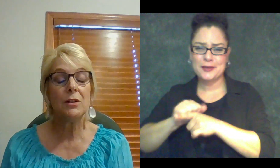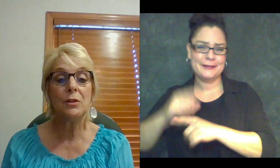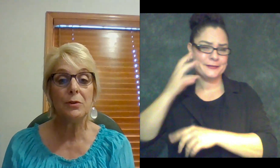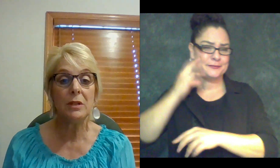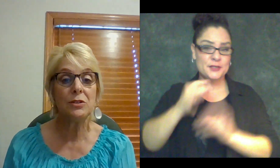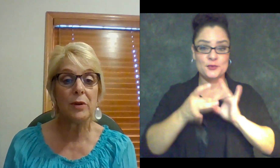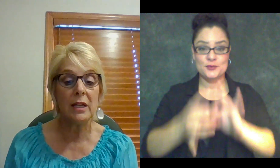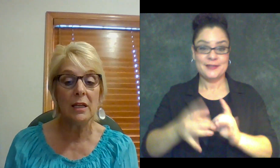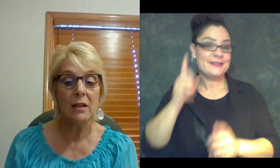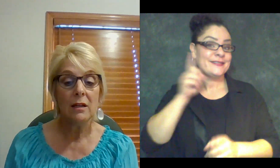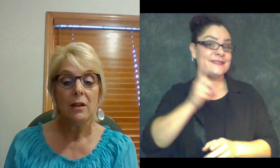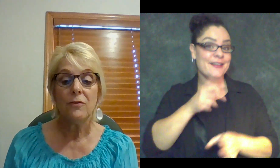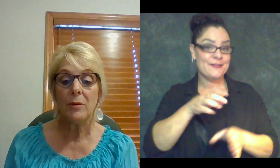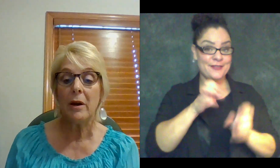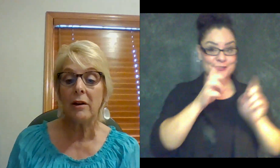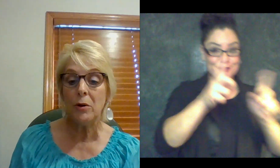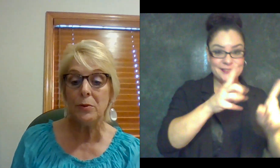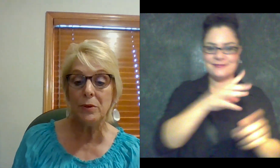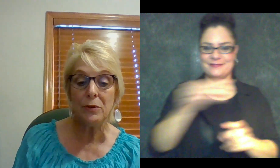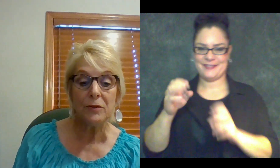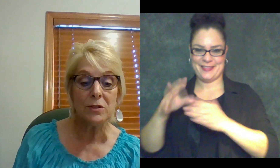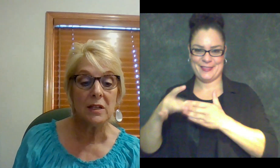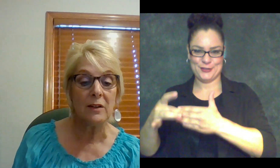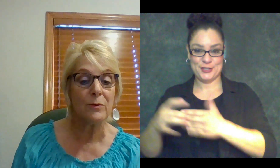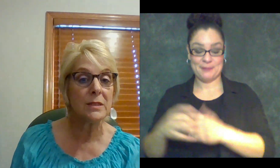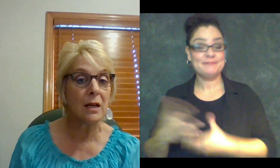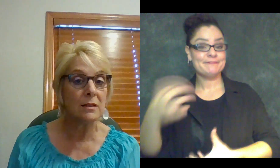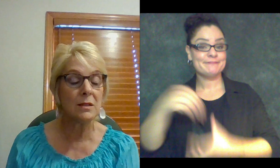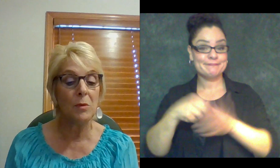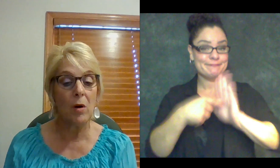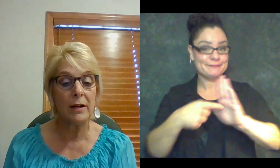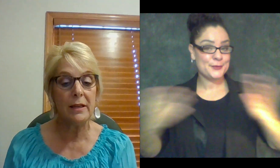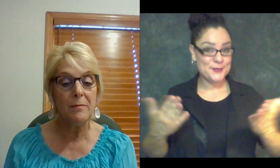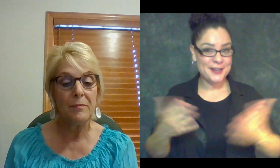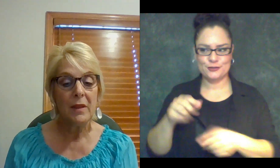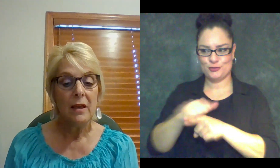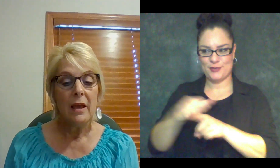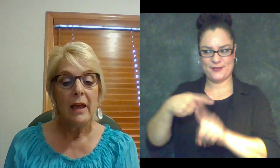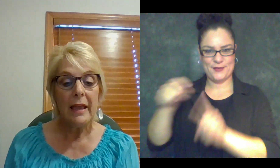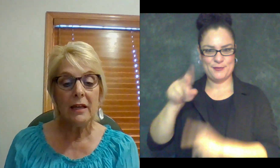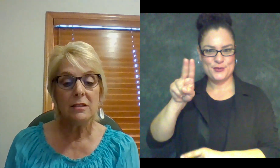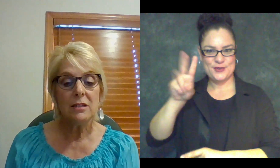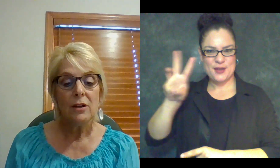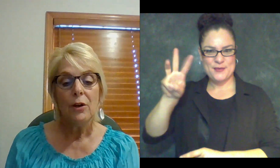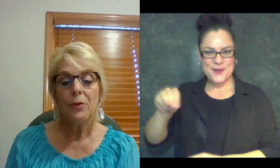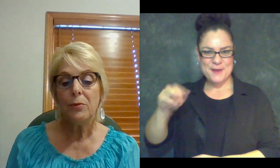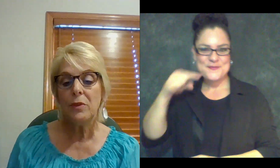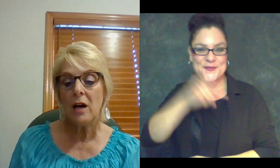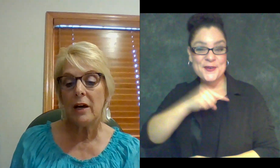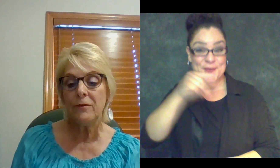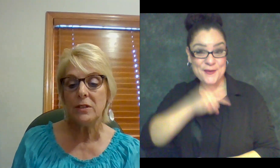including training from our own University of Wisconsin-Milwaukee, and through the Conference